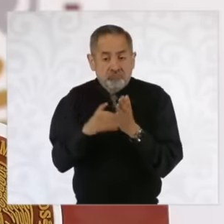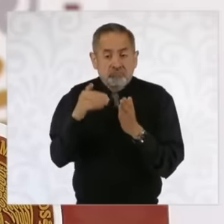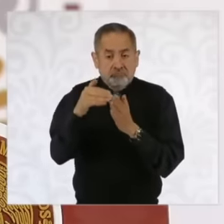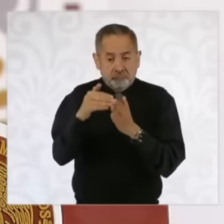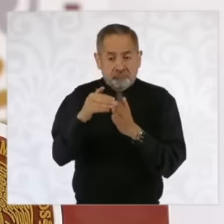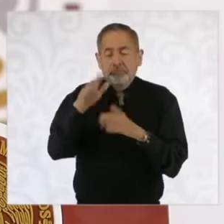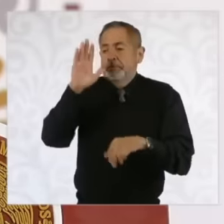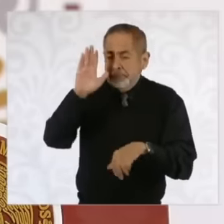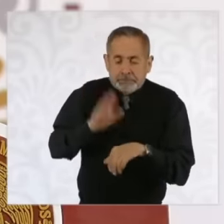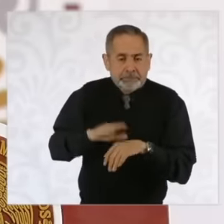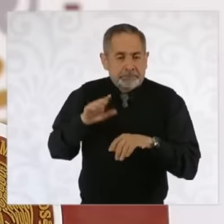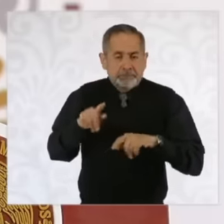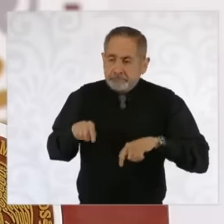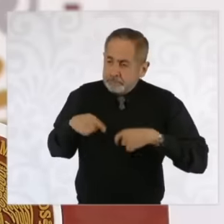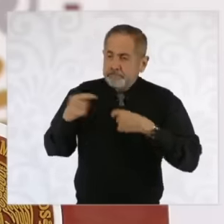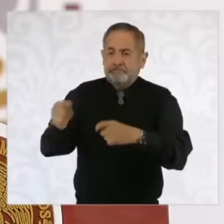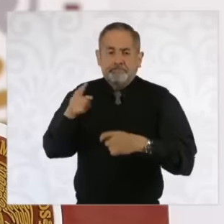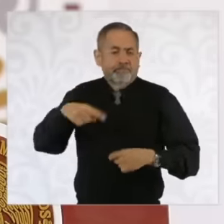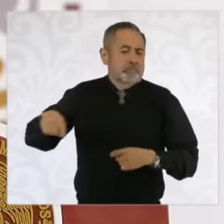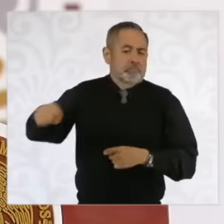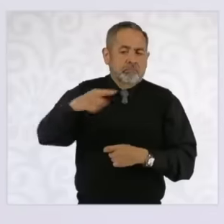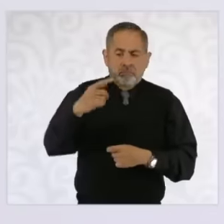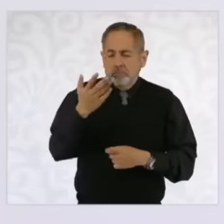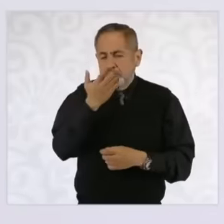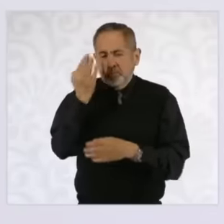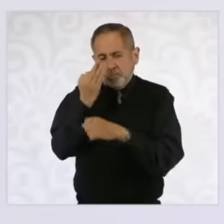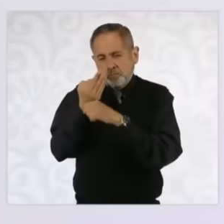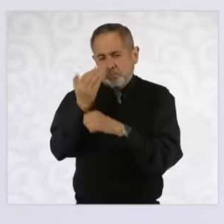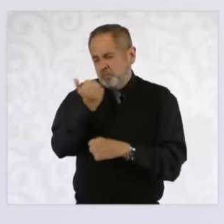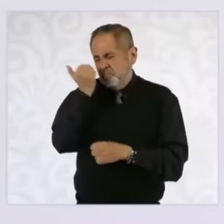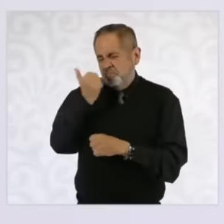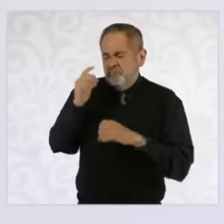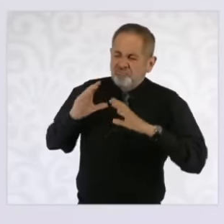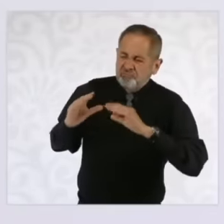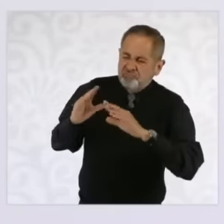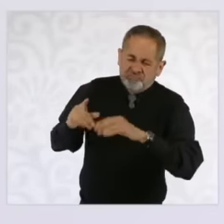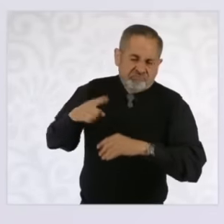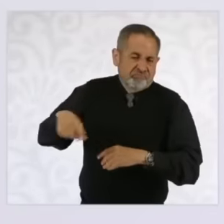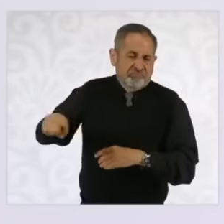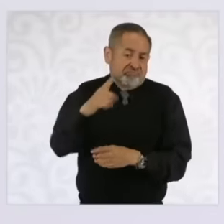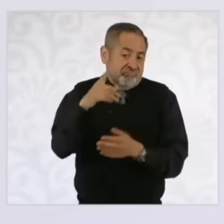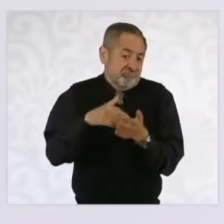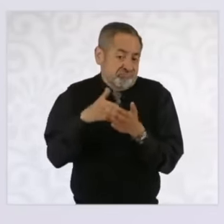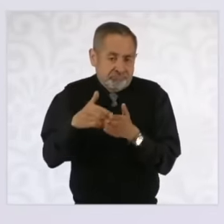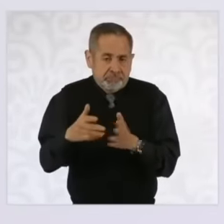new places are required in higher education, a little more than a million. So we are going to comply with